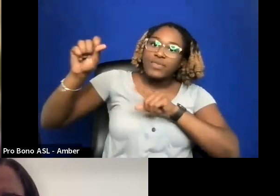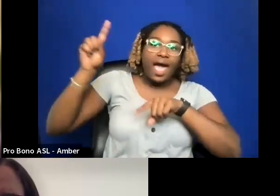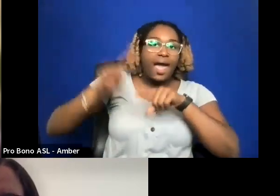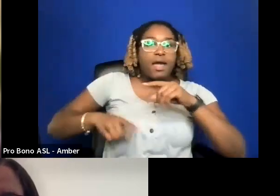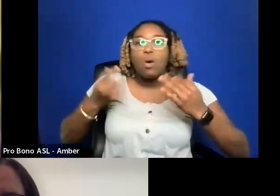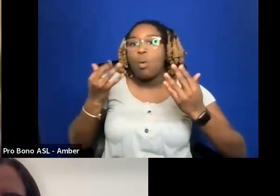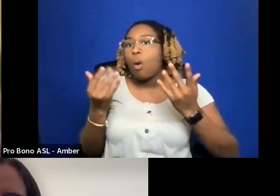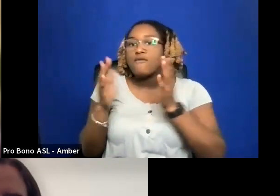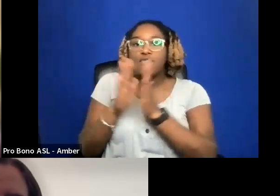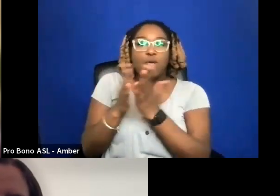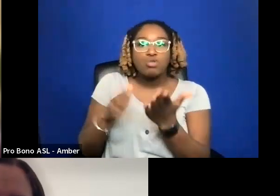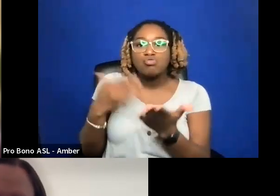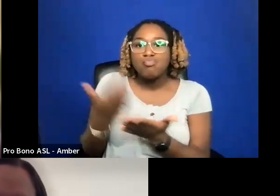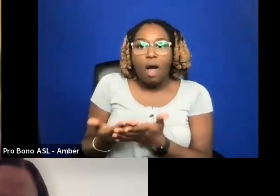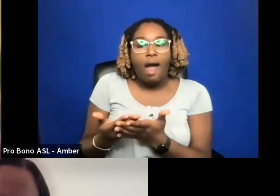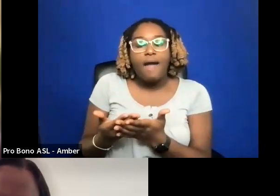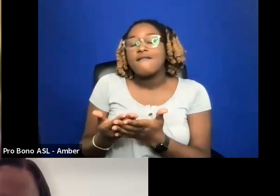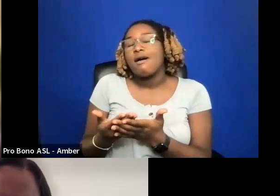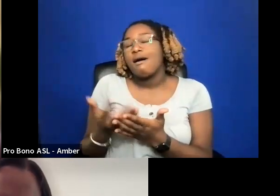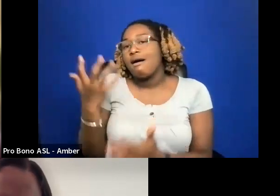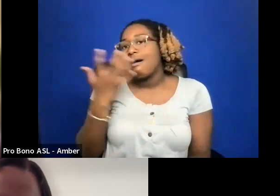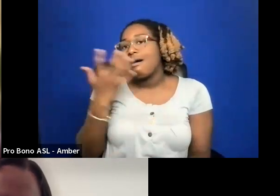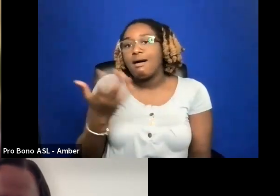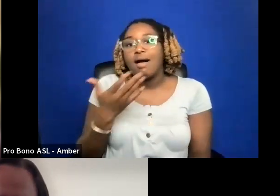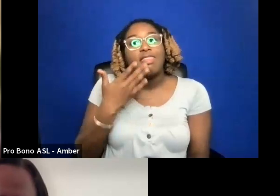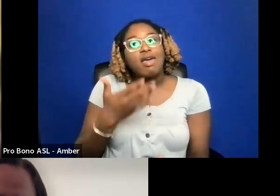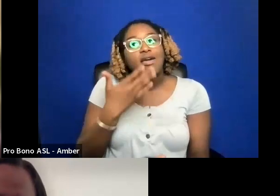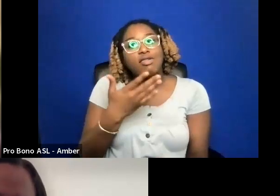I THANK YOU FOR THAT. THANK YOU SERIOUSLY.